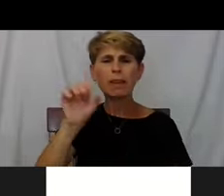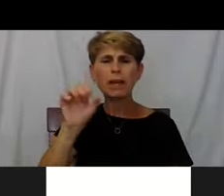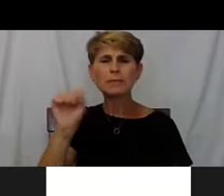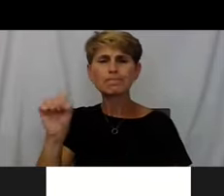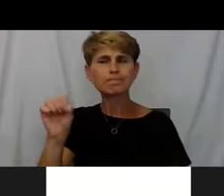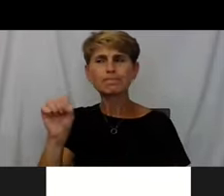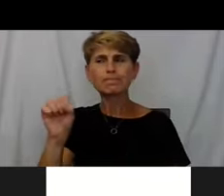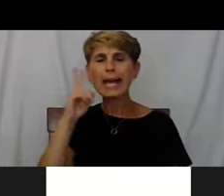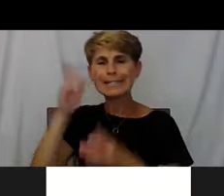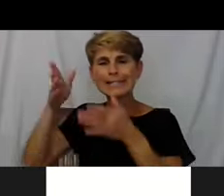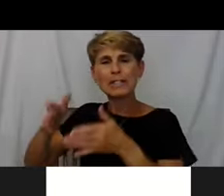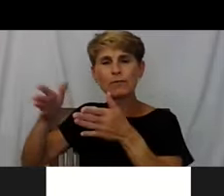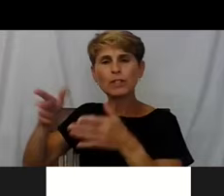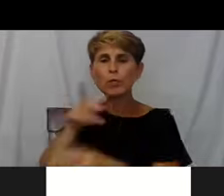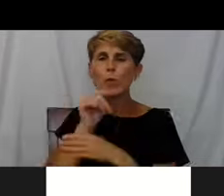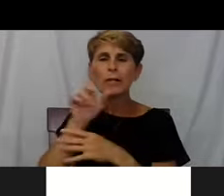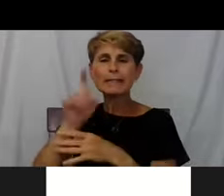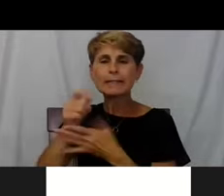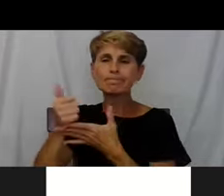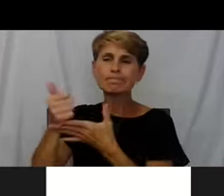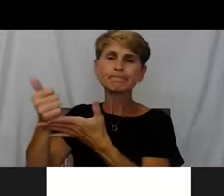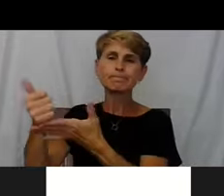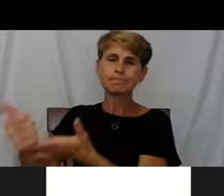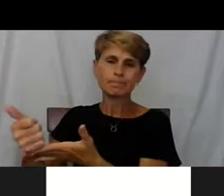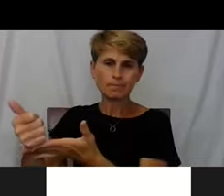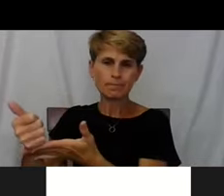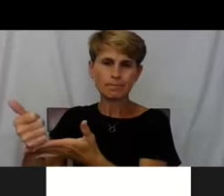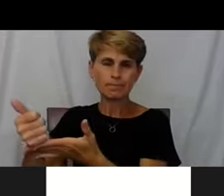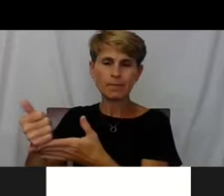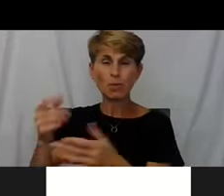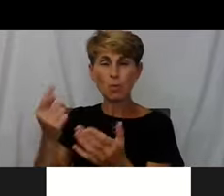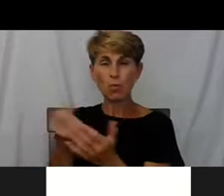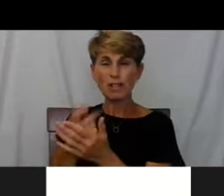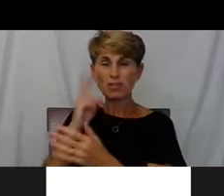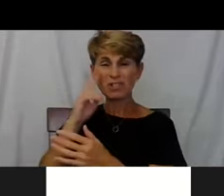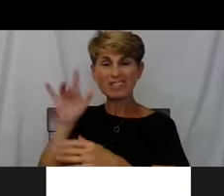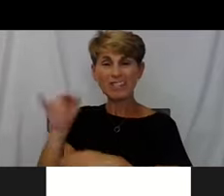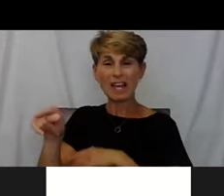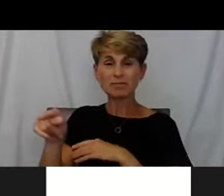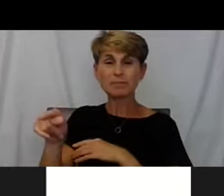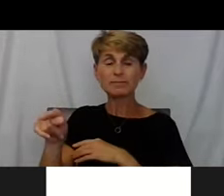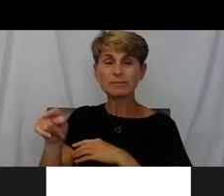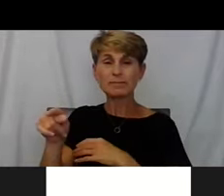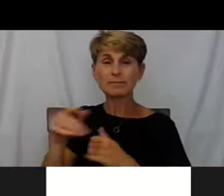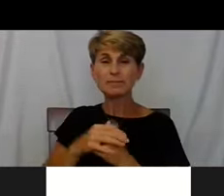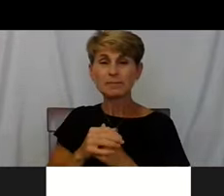And I think that once I've crossed that threshold, seniors are really close to my heart.